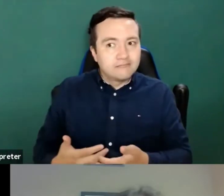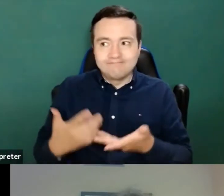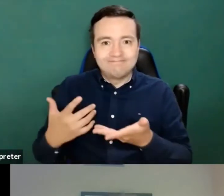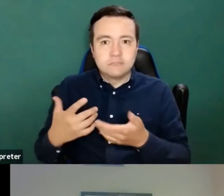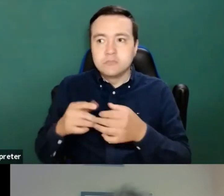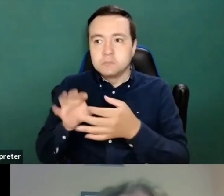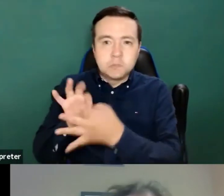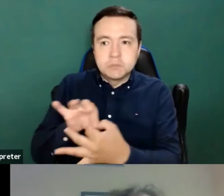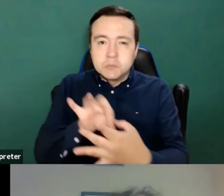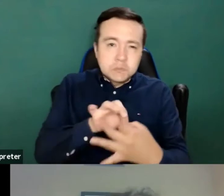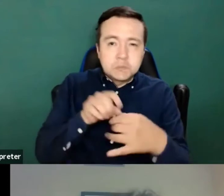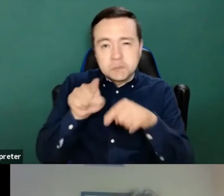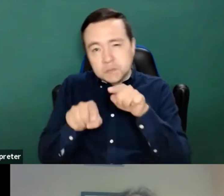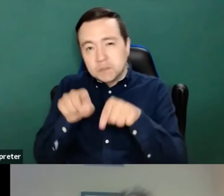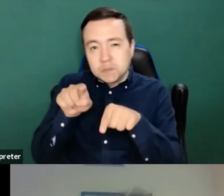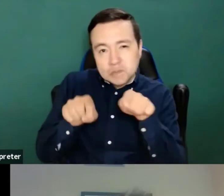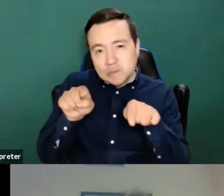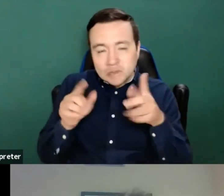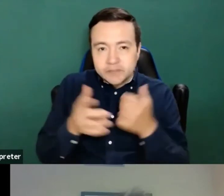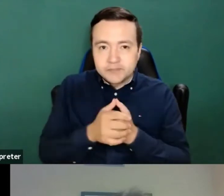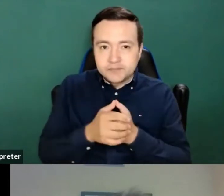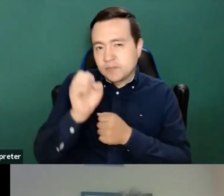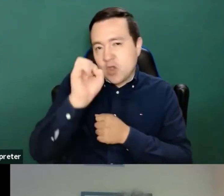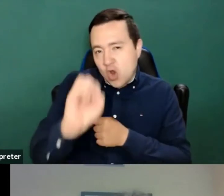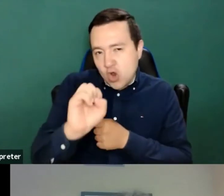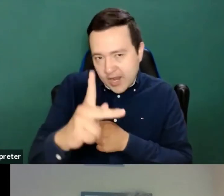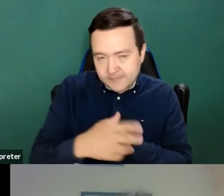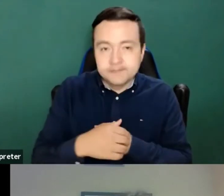So, okay, let's go to the bar examples.